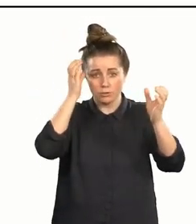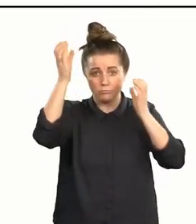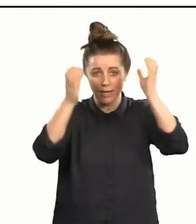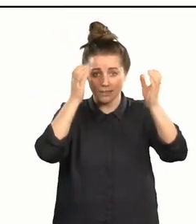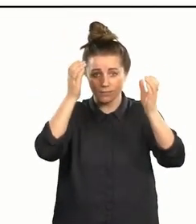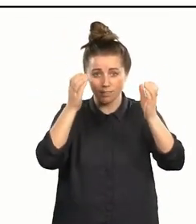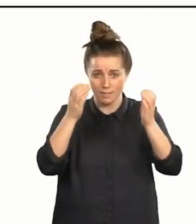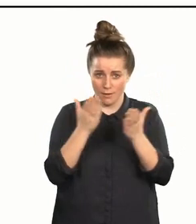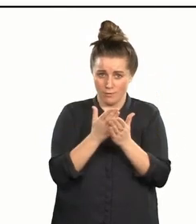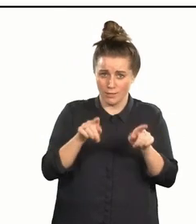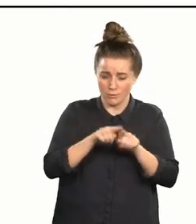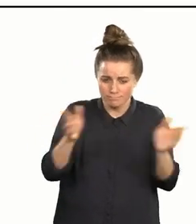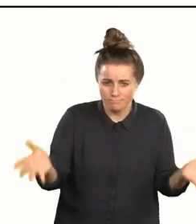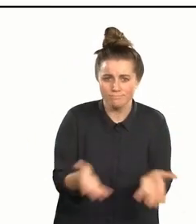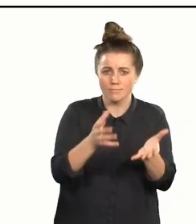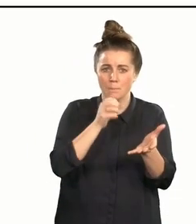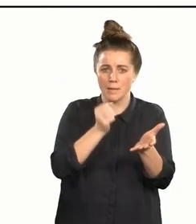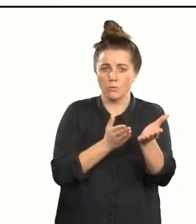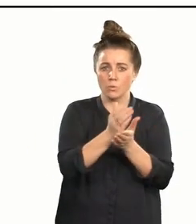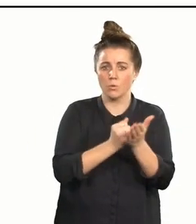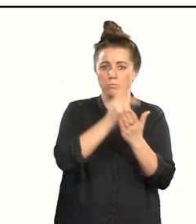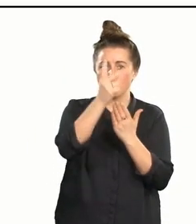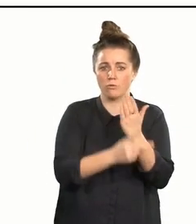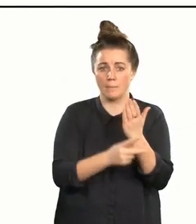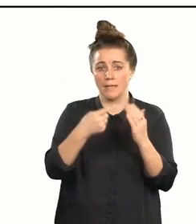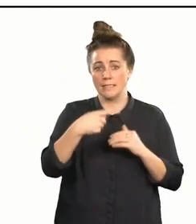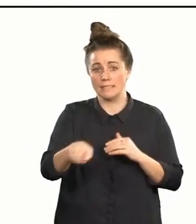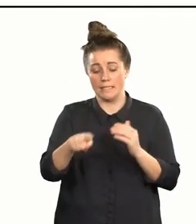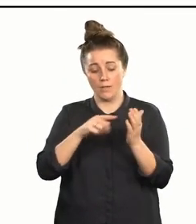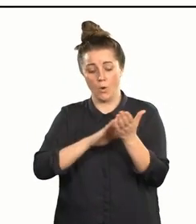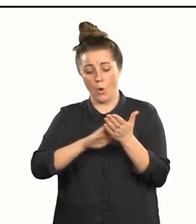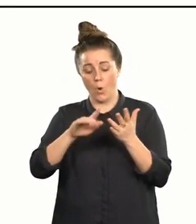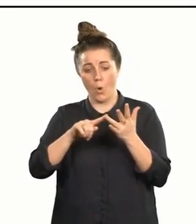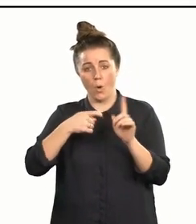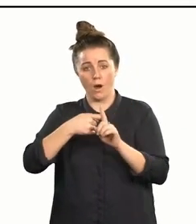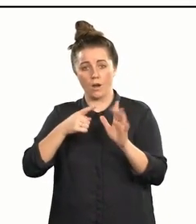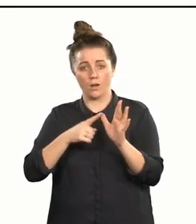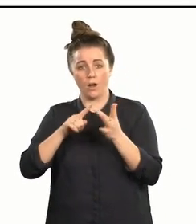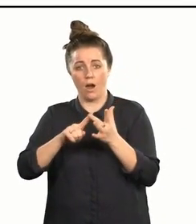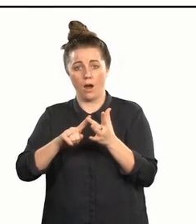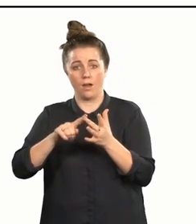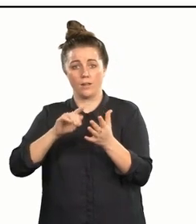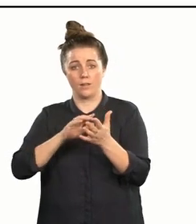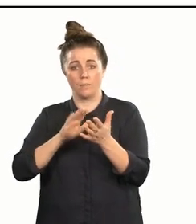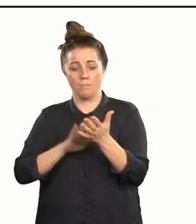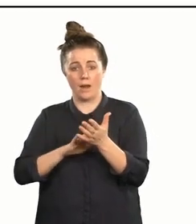that stirs things up a bit. Through your programme Te Hōkai Manea Tipuna, you've received heartfelt feedback